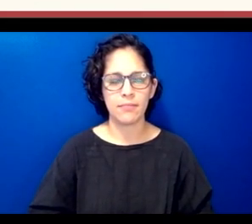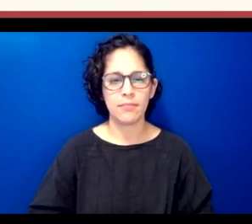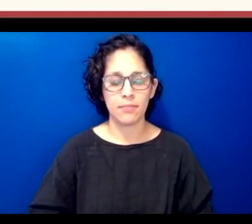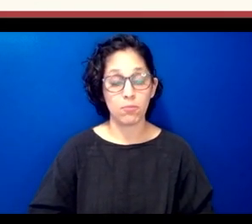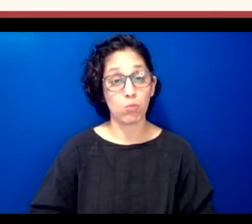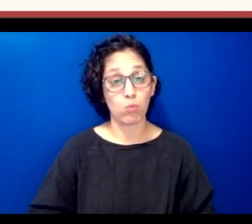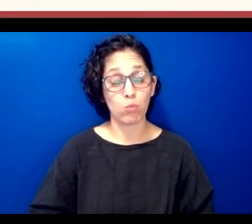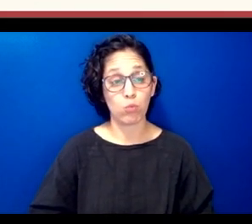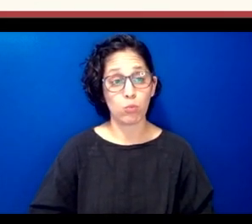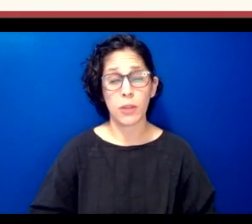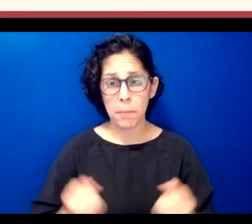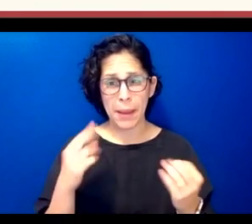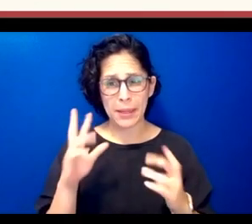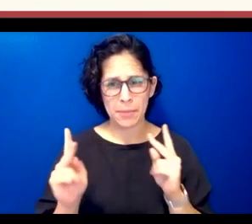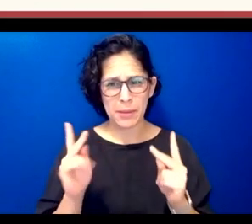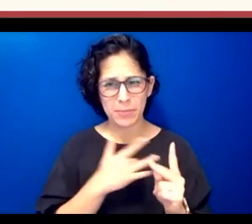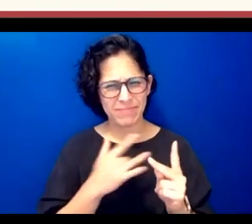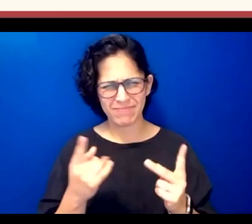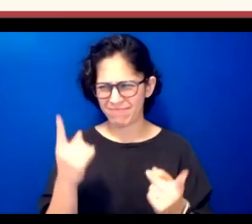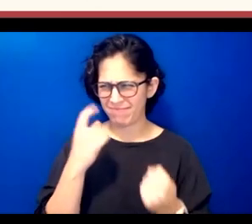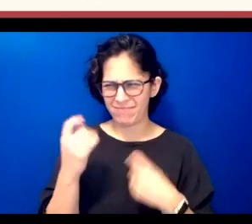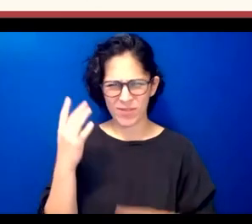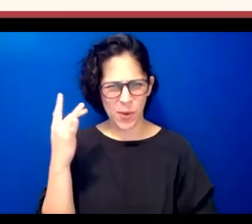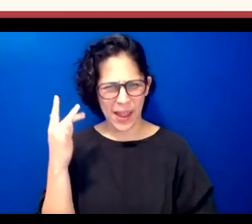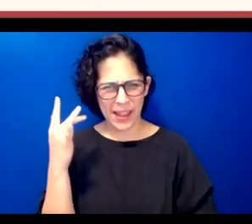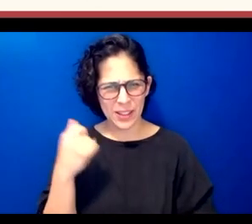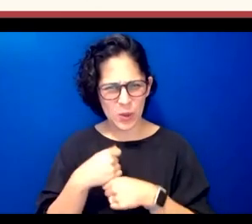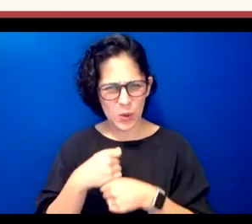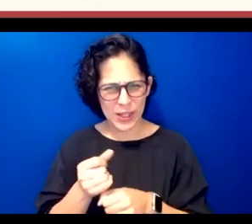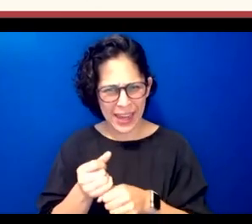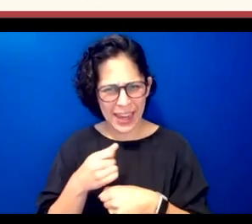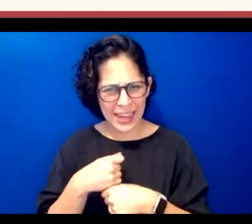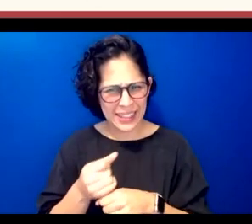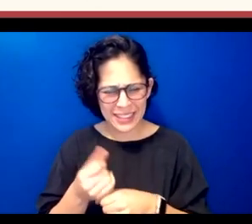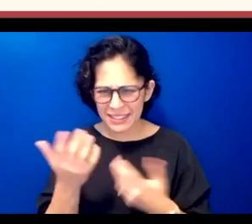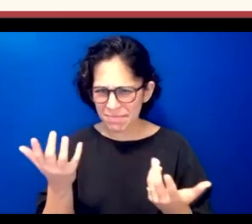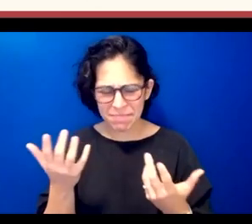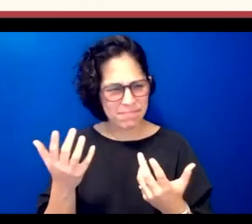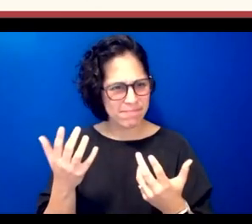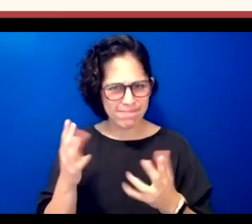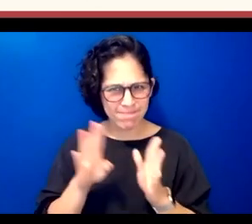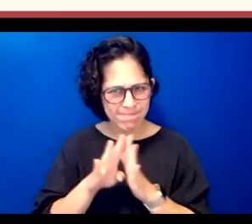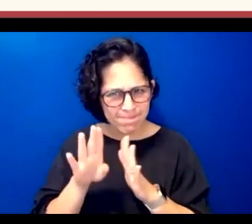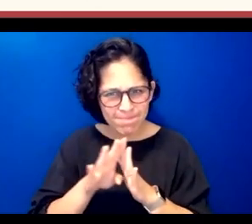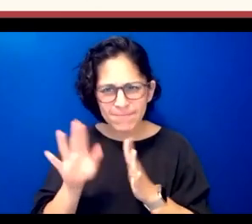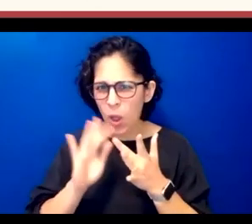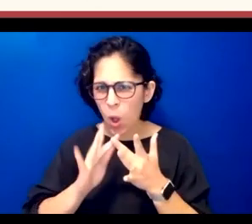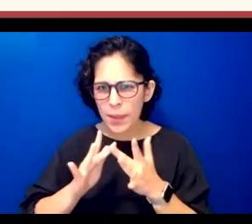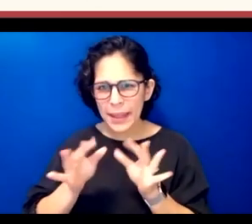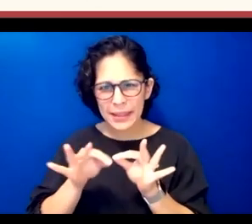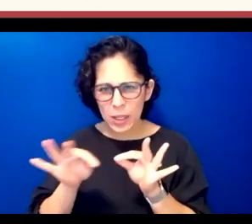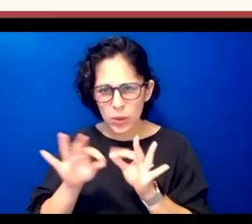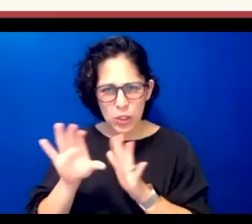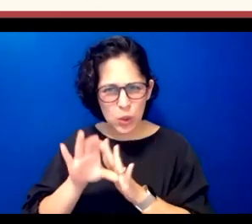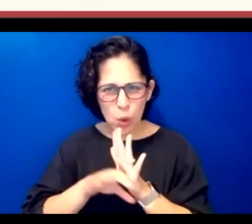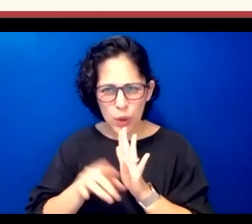so we're often asked why why would you create um an online language course for your language